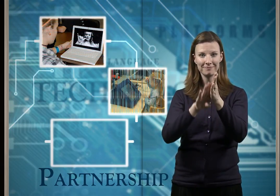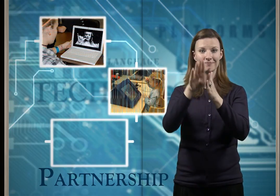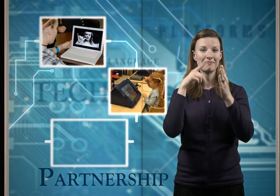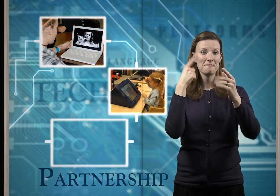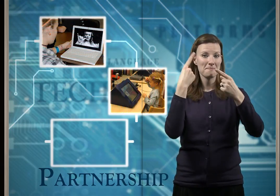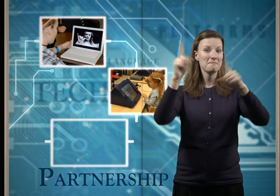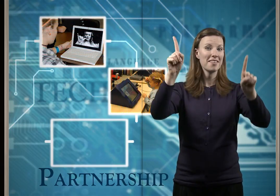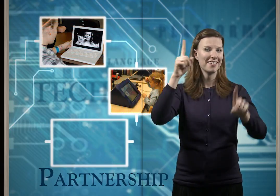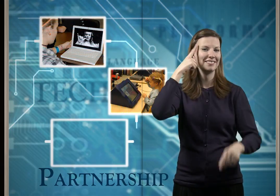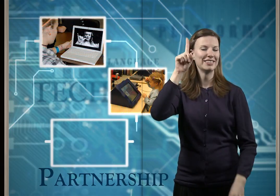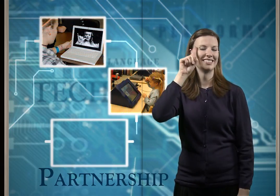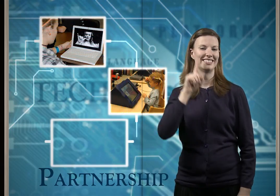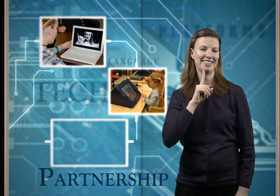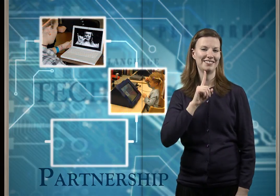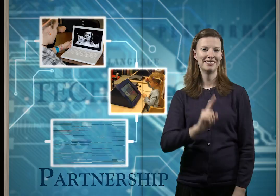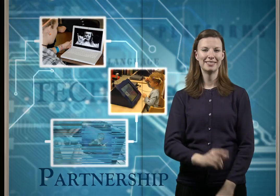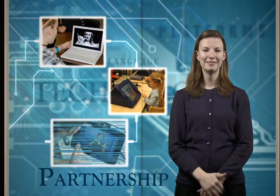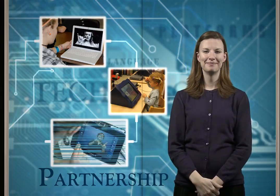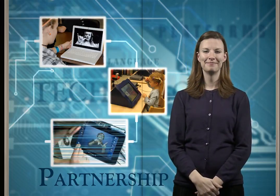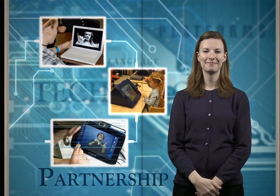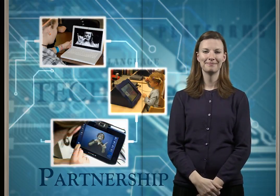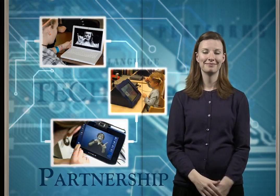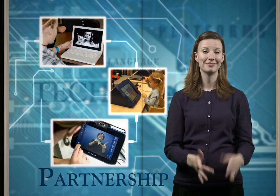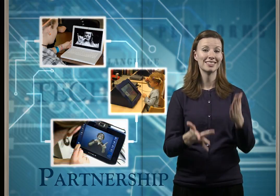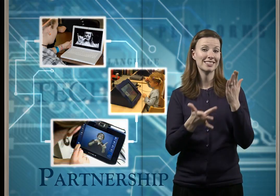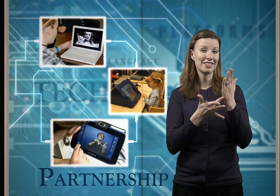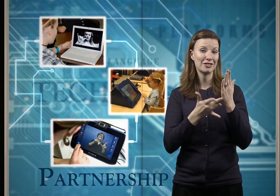in technology for the Deaf community.